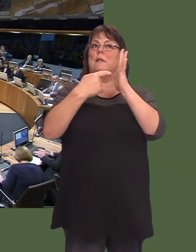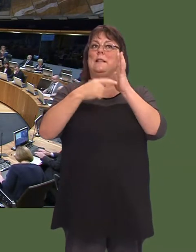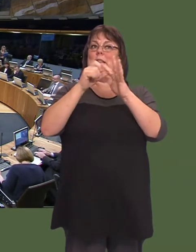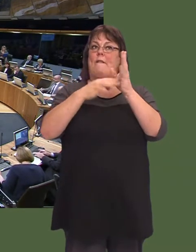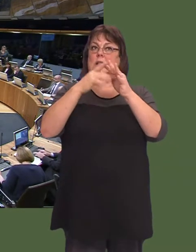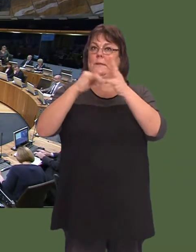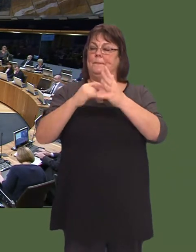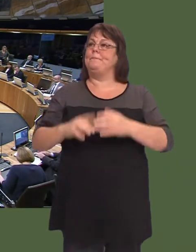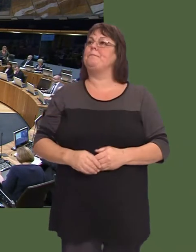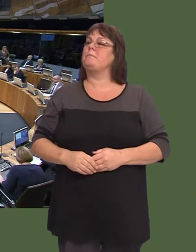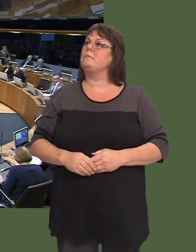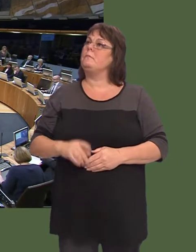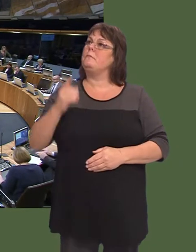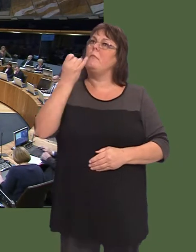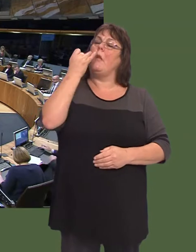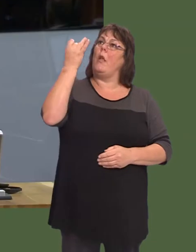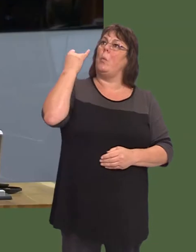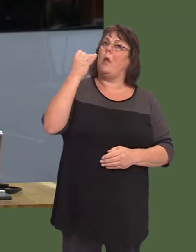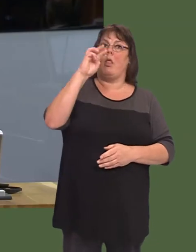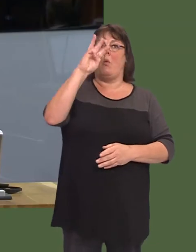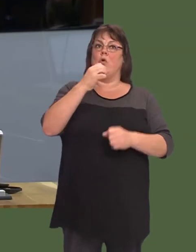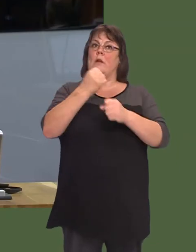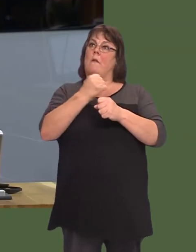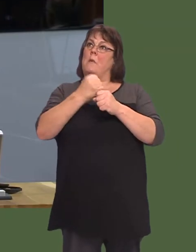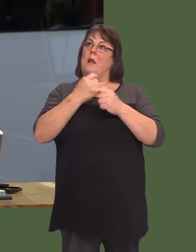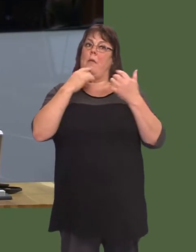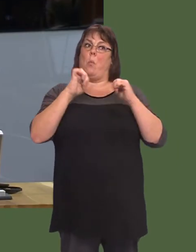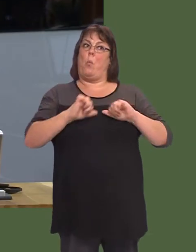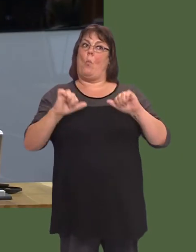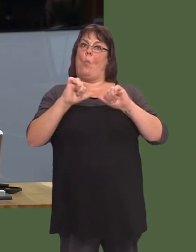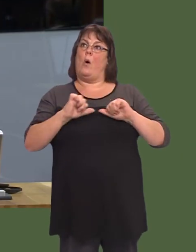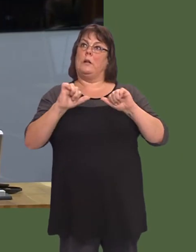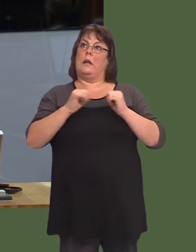Andrew R.T. Davies: Thank you, Presiding Officer. First Minister, last week, the Welsh Government presented its waiting list figures for the